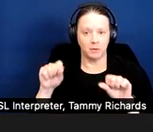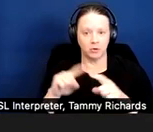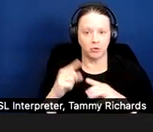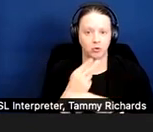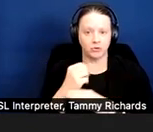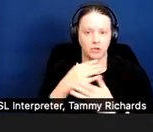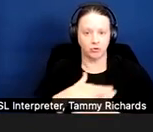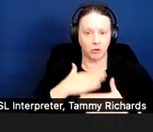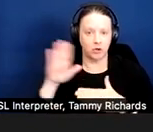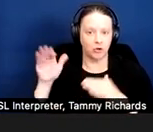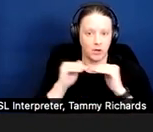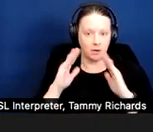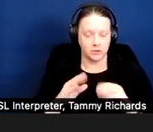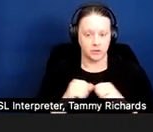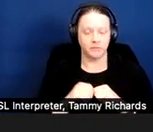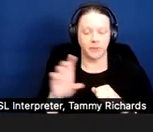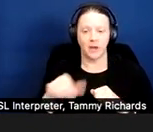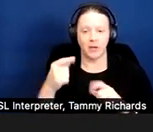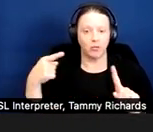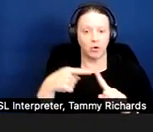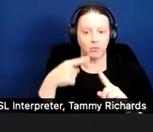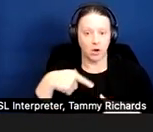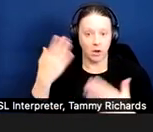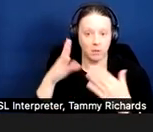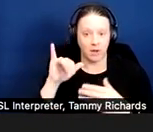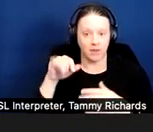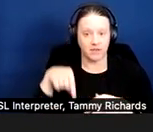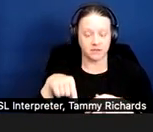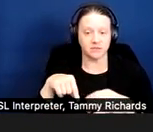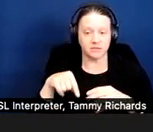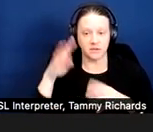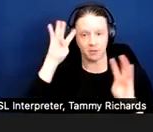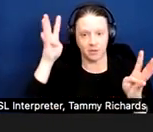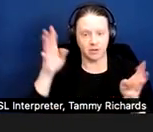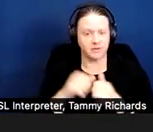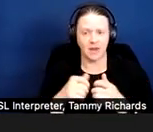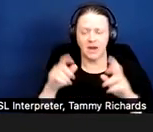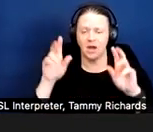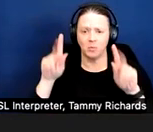Another point brought out in this hypothetical is accommodations can be requested at any time.